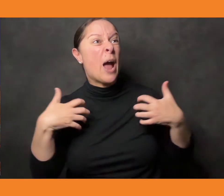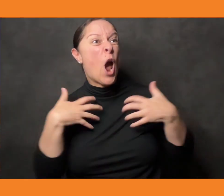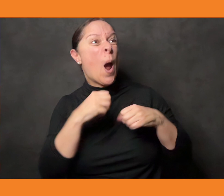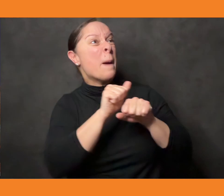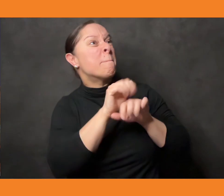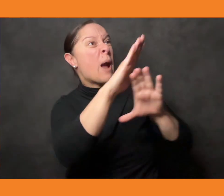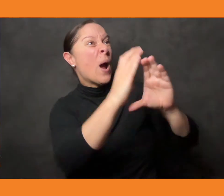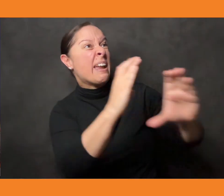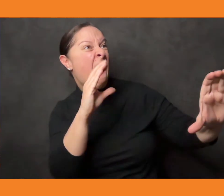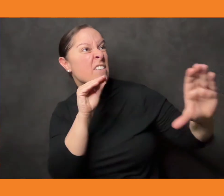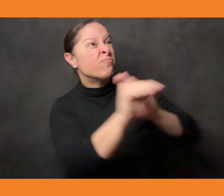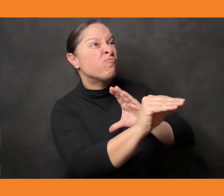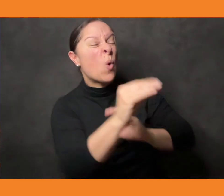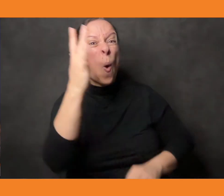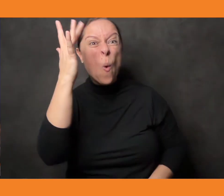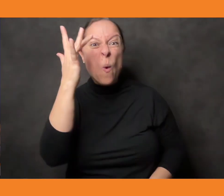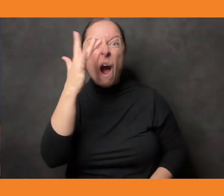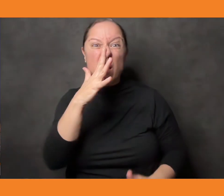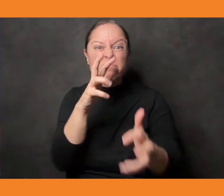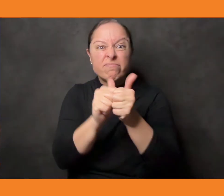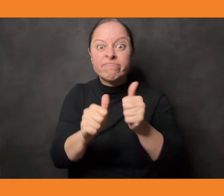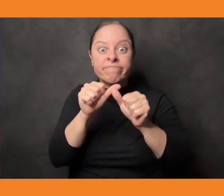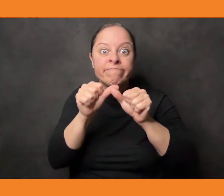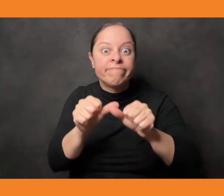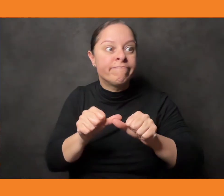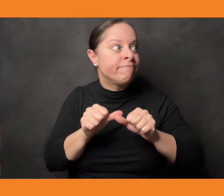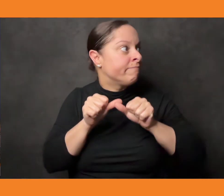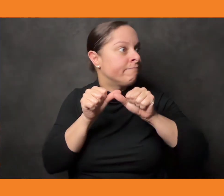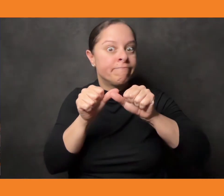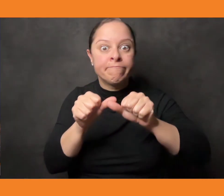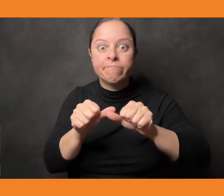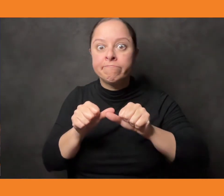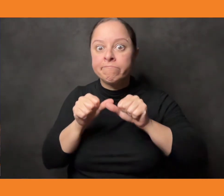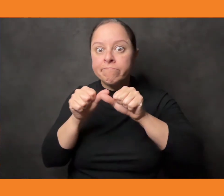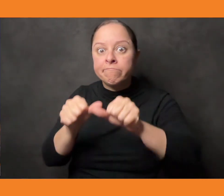Why? - ’Cause it’s the heartless who go on and on.